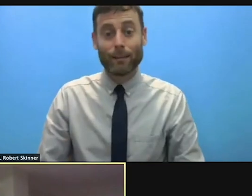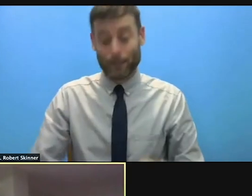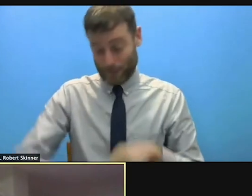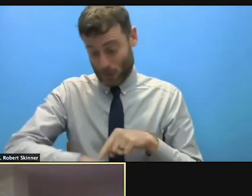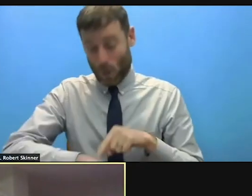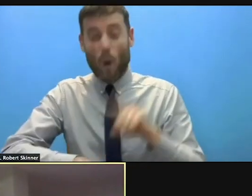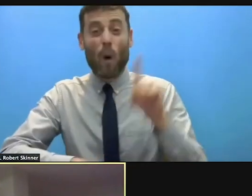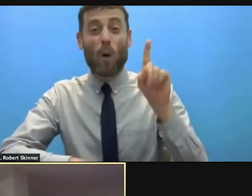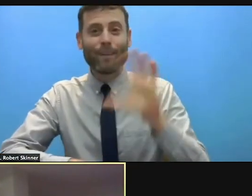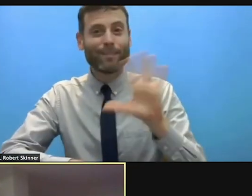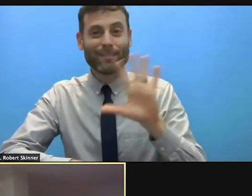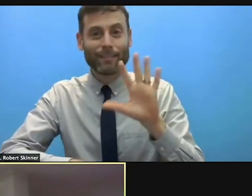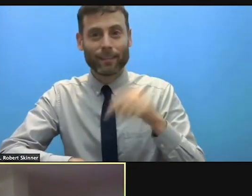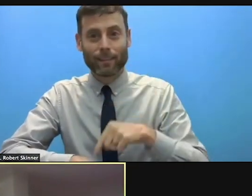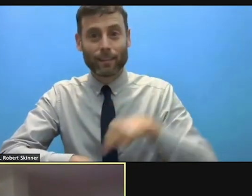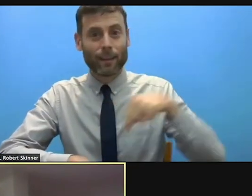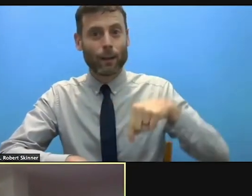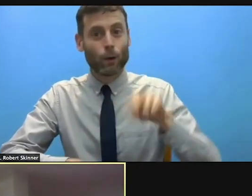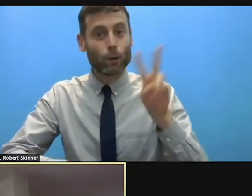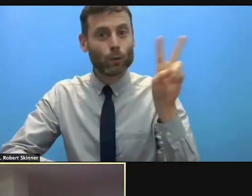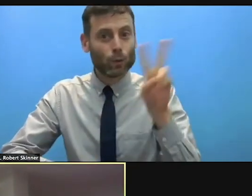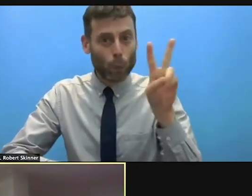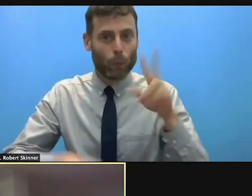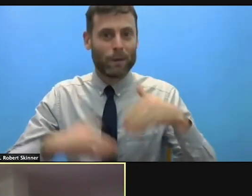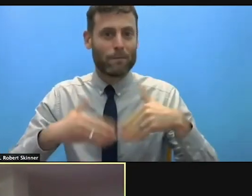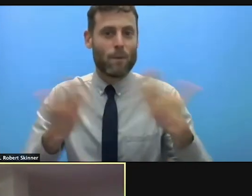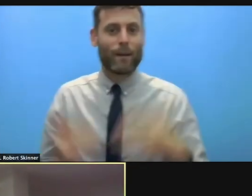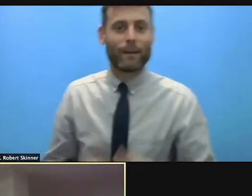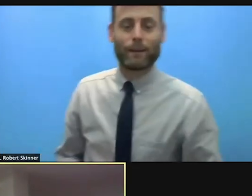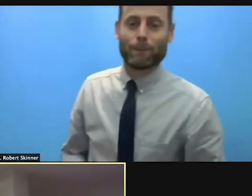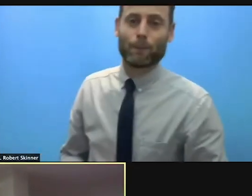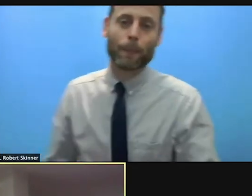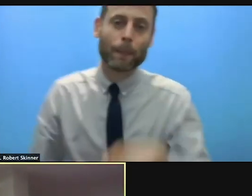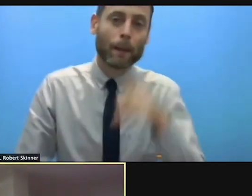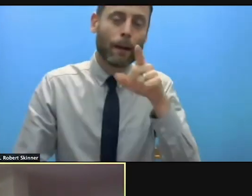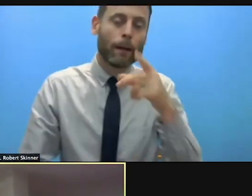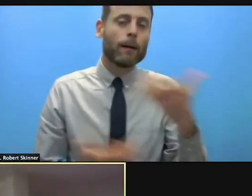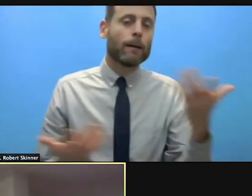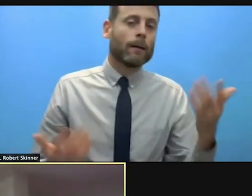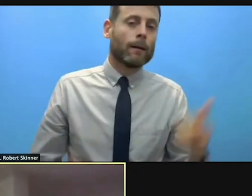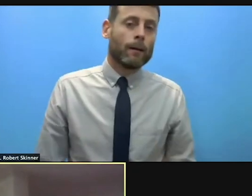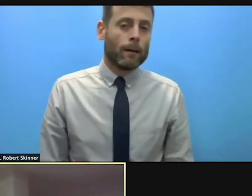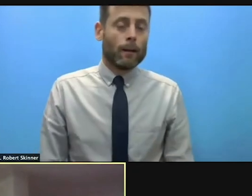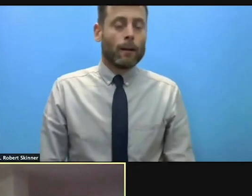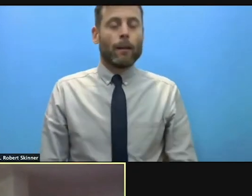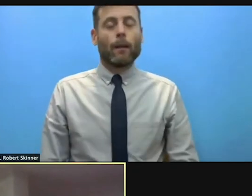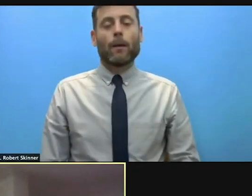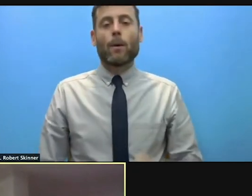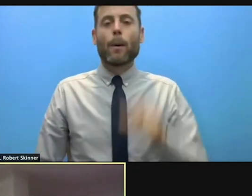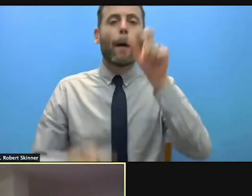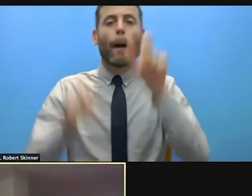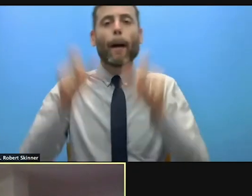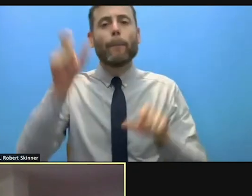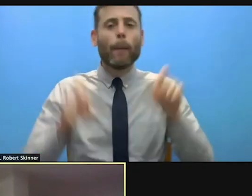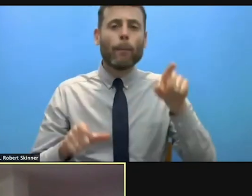The effects of the COVID pandemic as you know have hit the most vulnerable population the hardest.